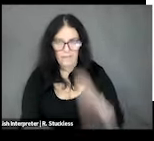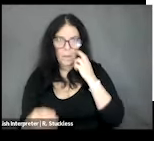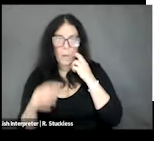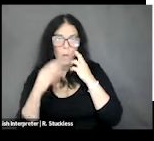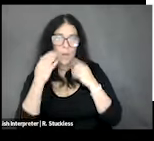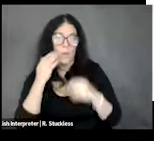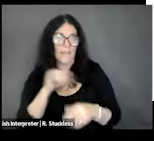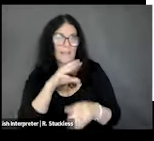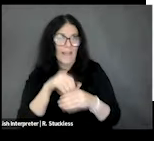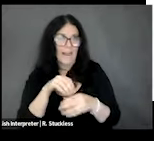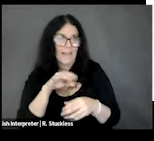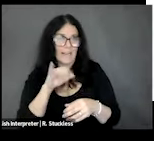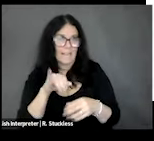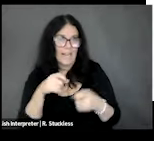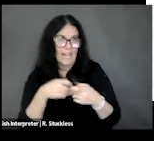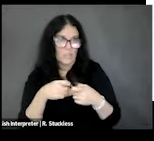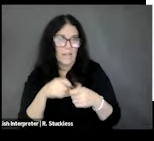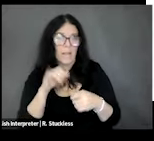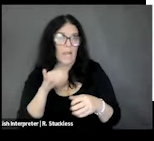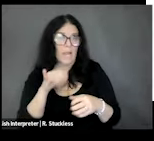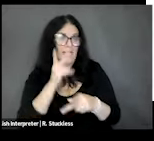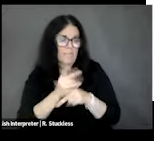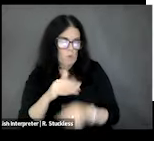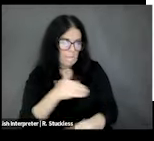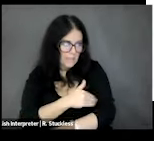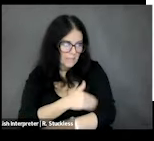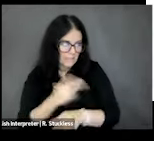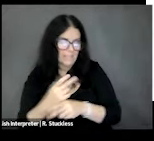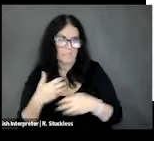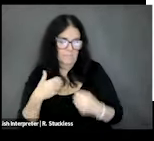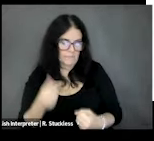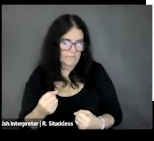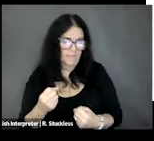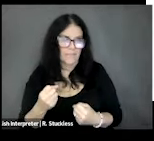bones stay strong and your muscles. They help with wound healing; nutrients